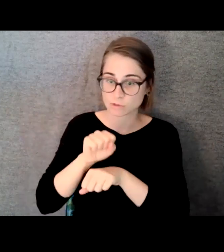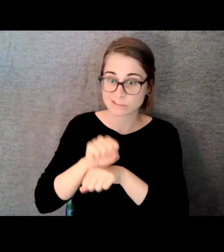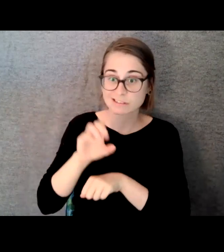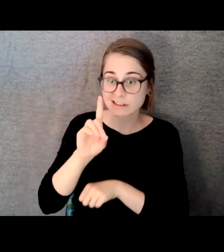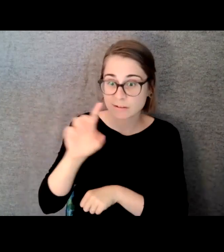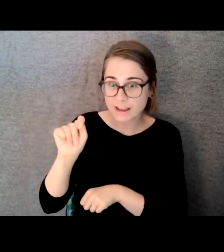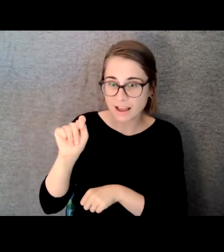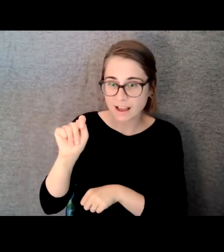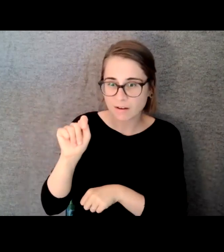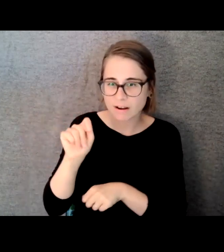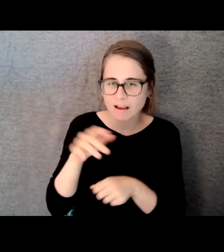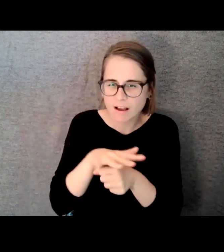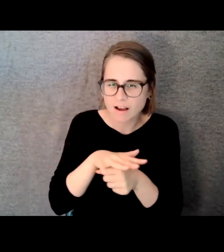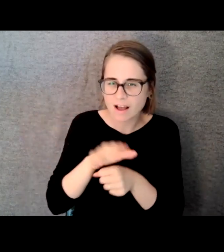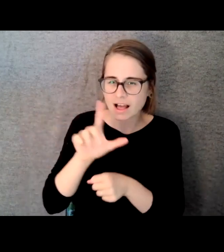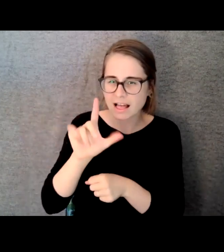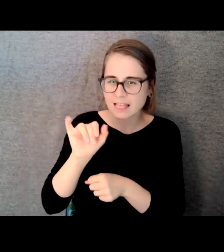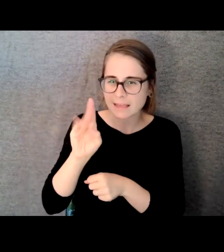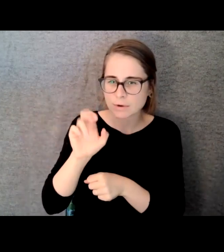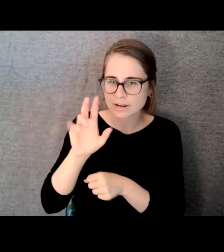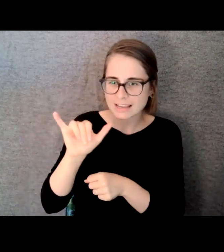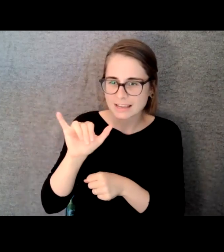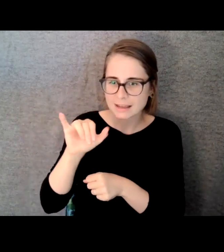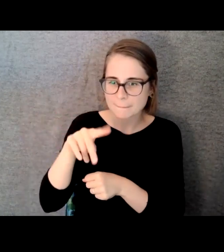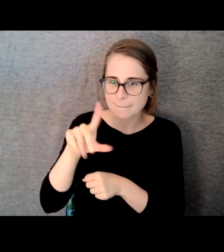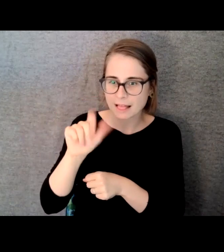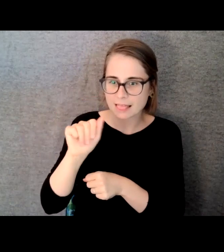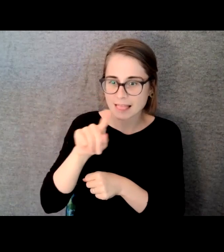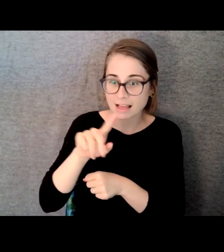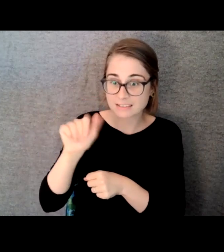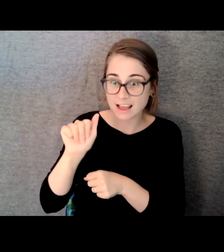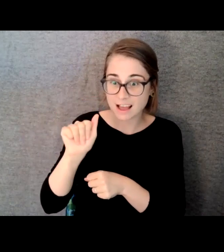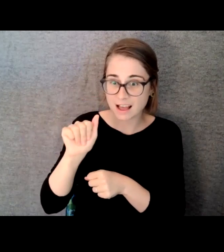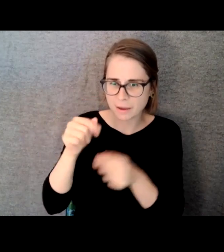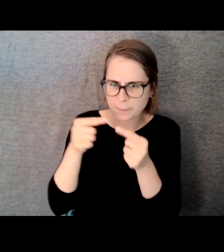right across the street from the Trade Centers or was. And luckily we were running late that